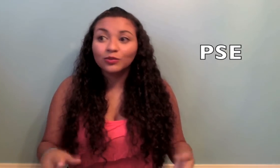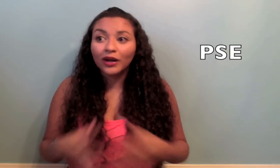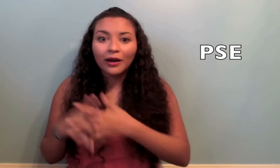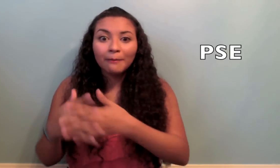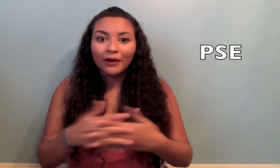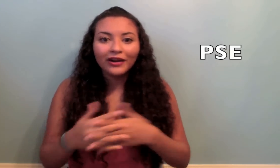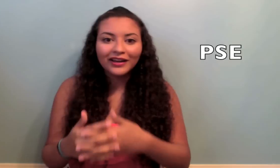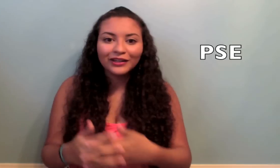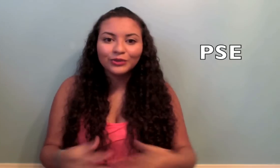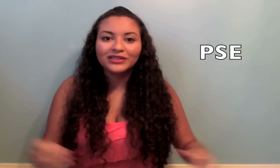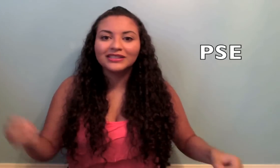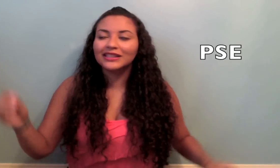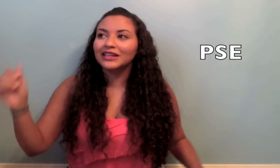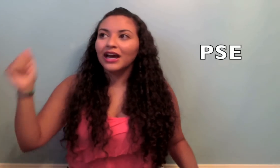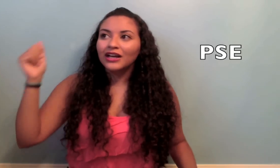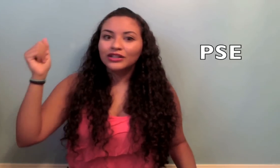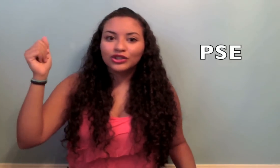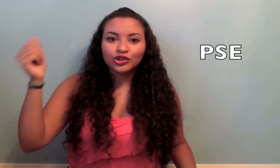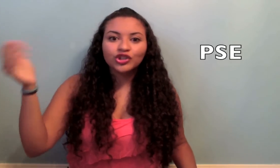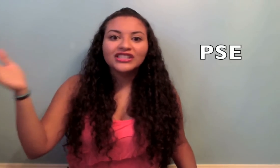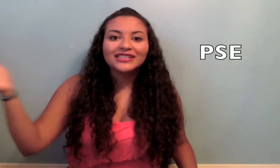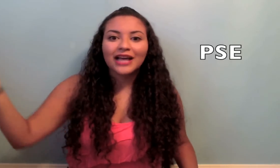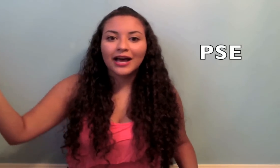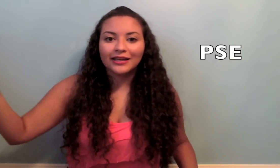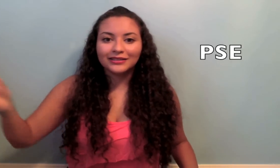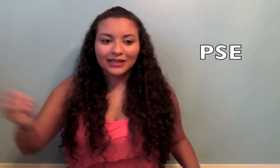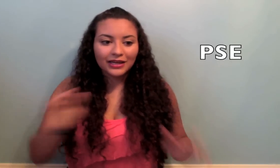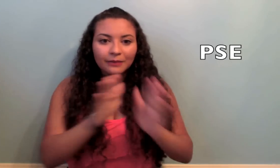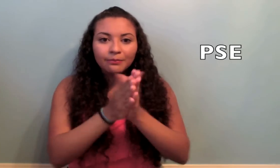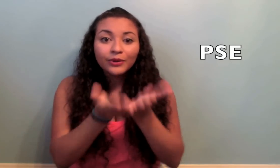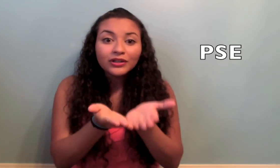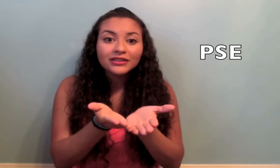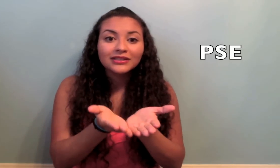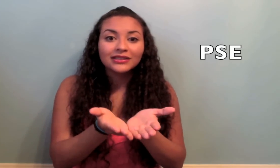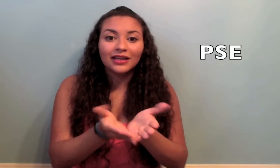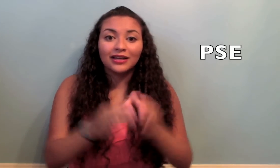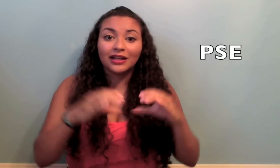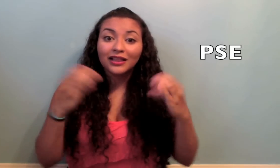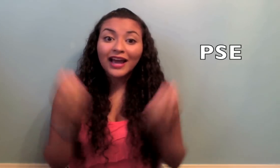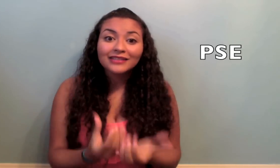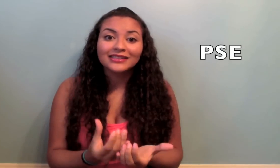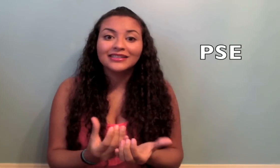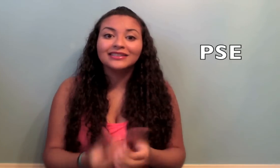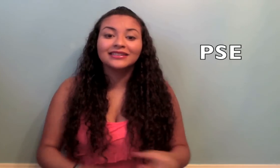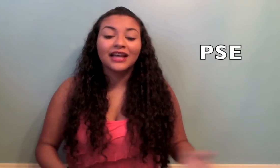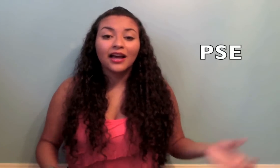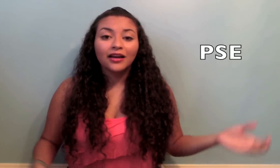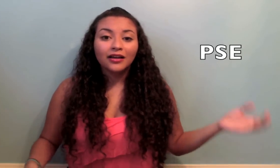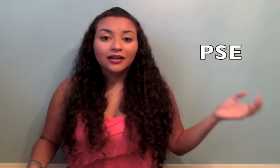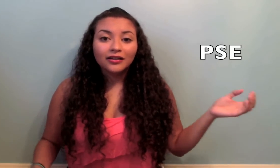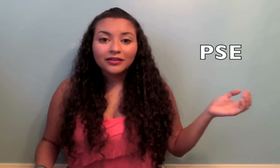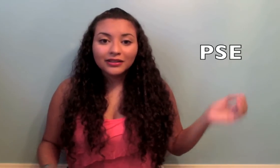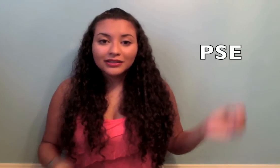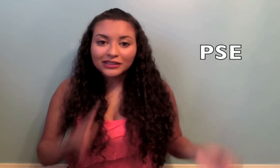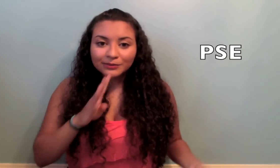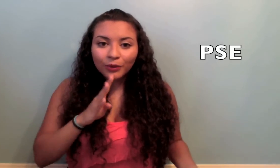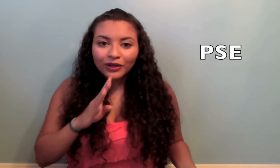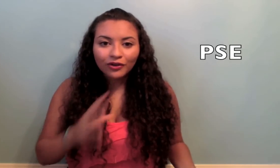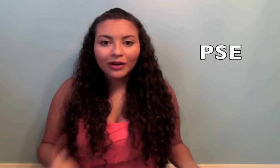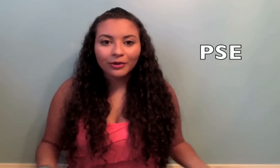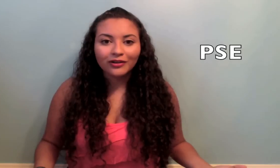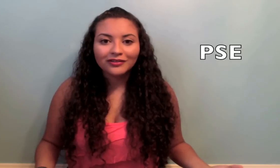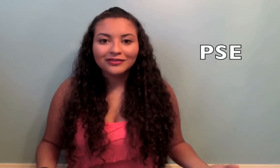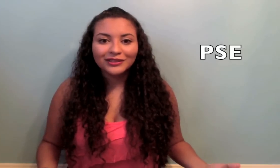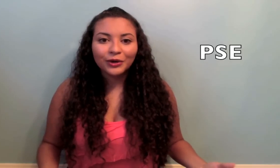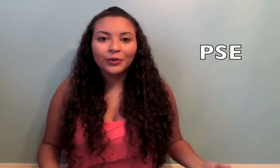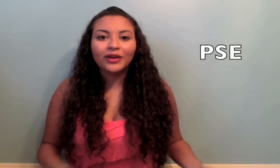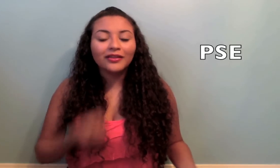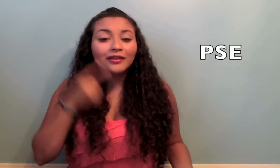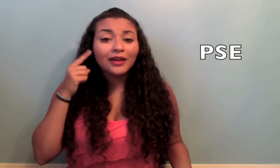what America uses in street signs and in books and classes. its spoken grammar so the deaf